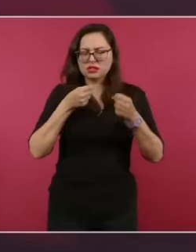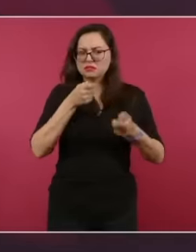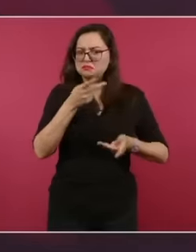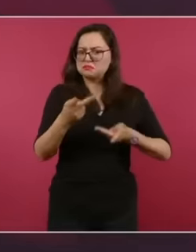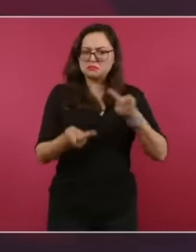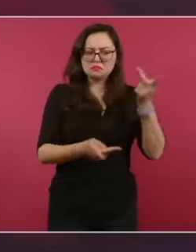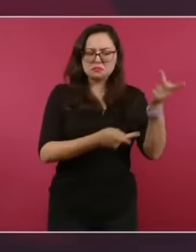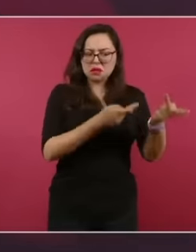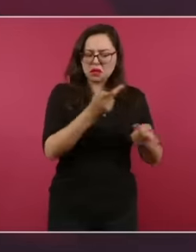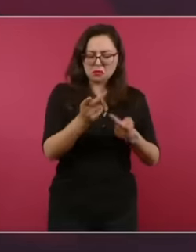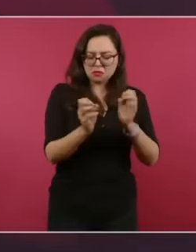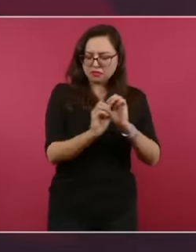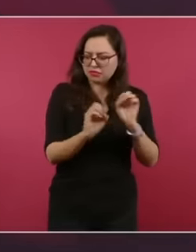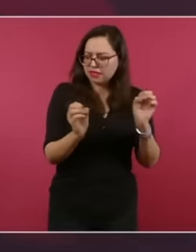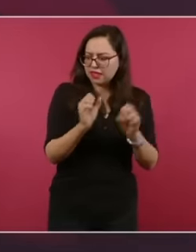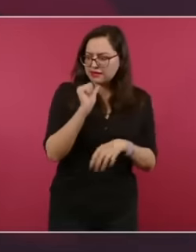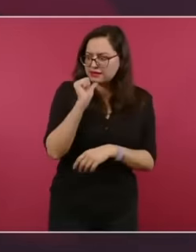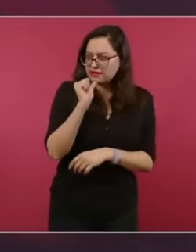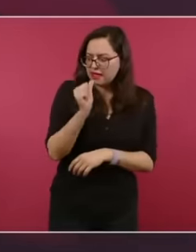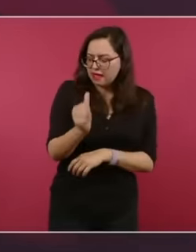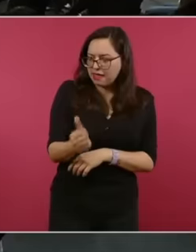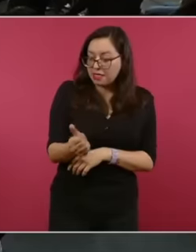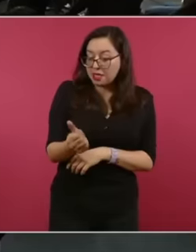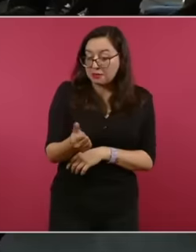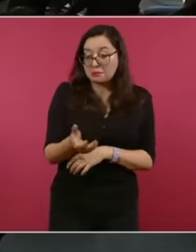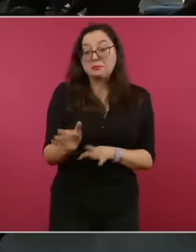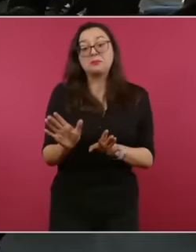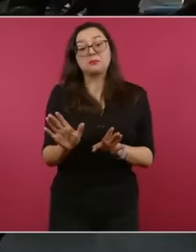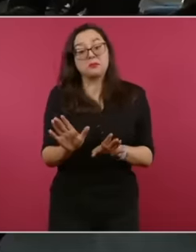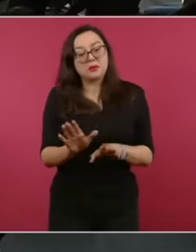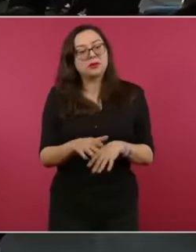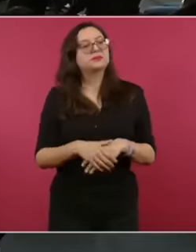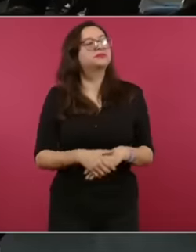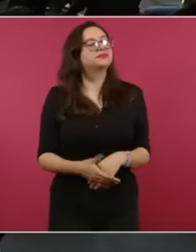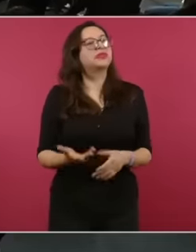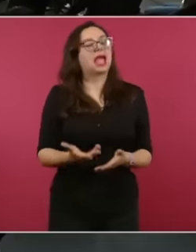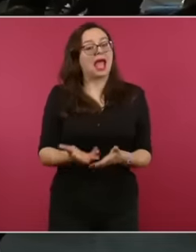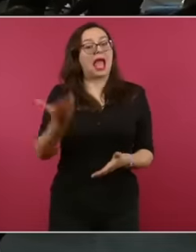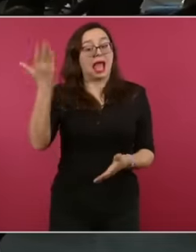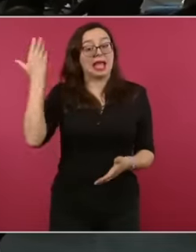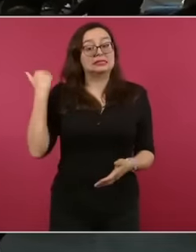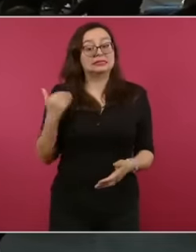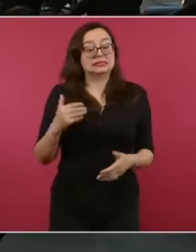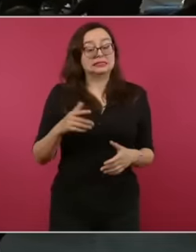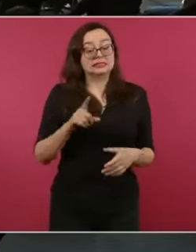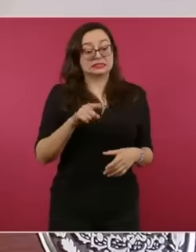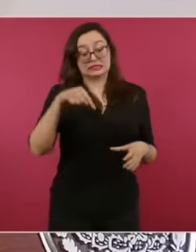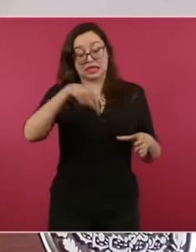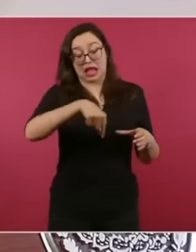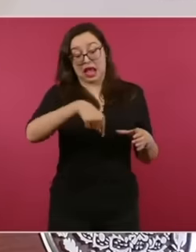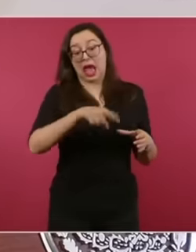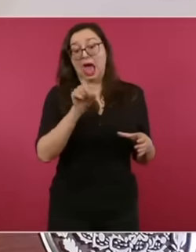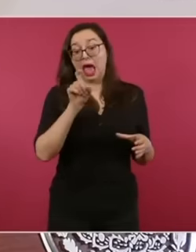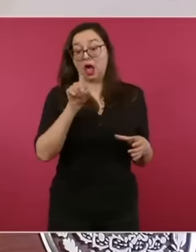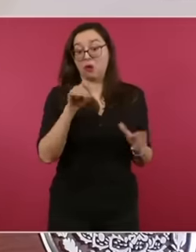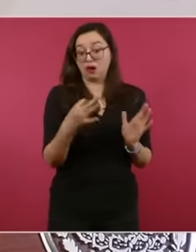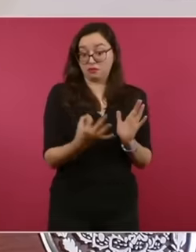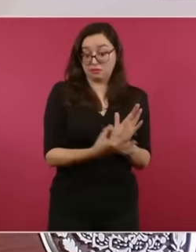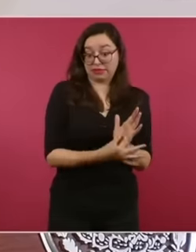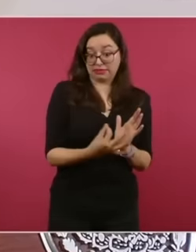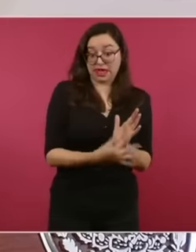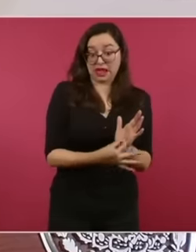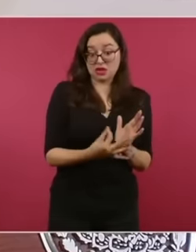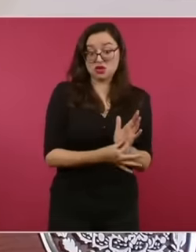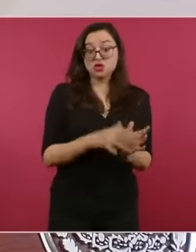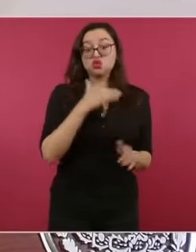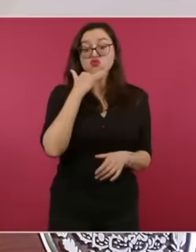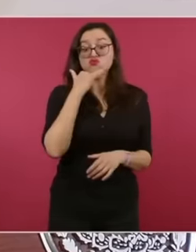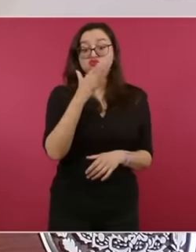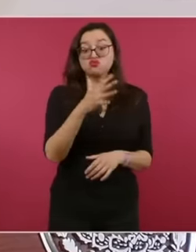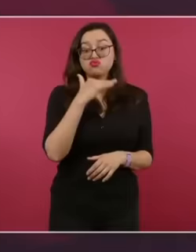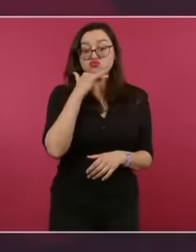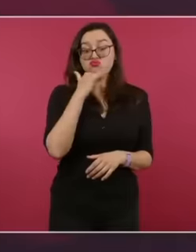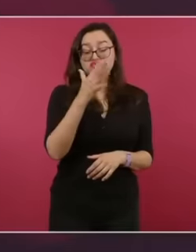honorable exceptions for a long time what they did was install